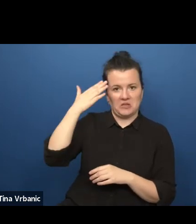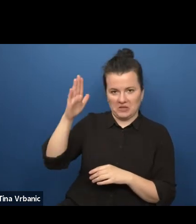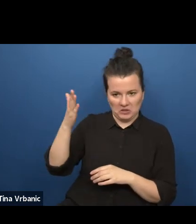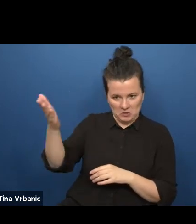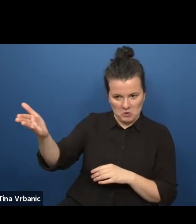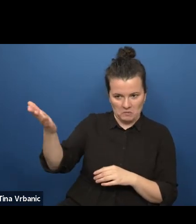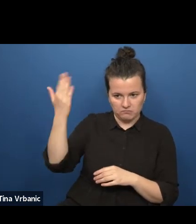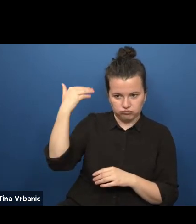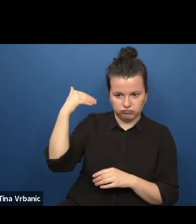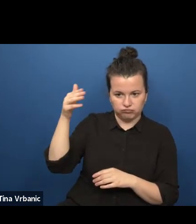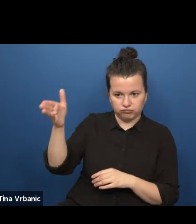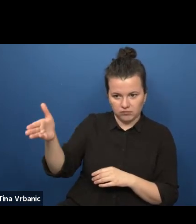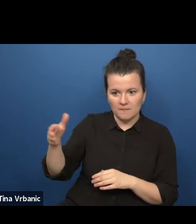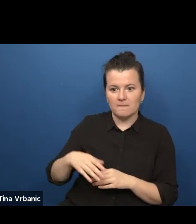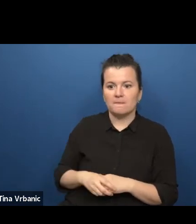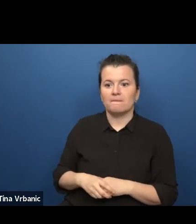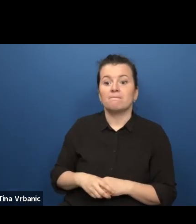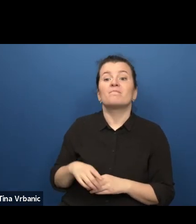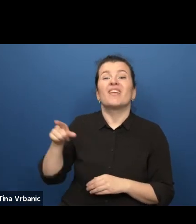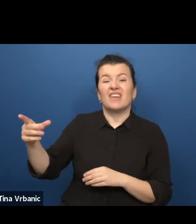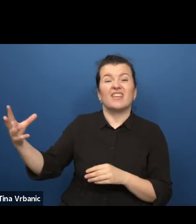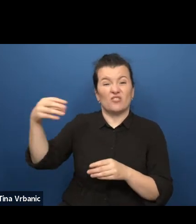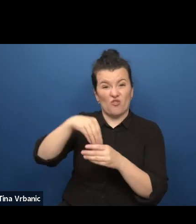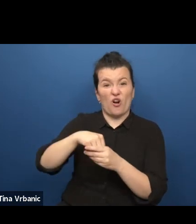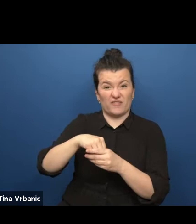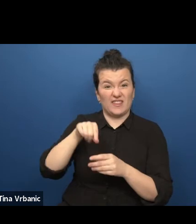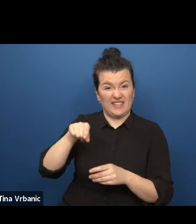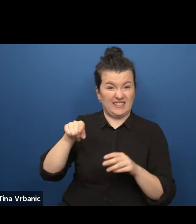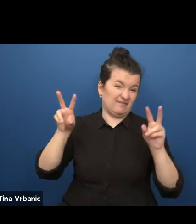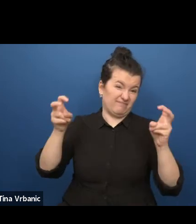who was part of the "Mother Media" team.